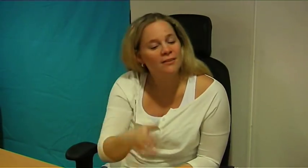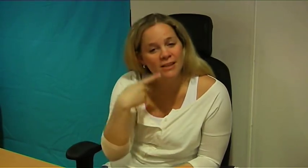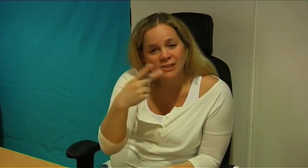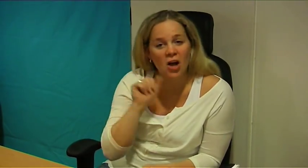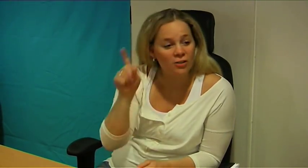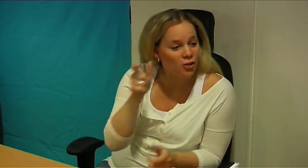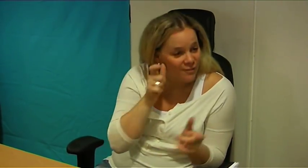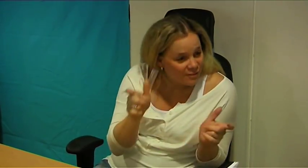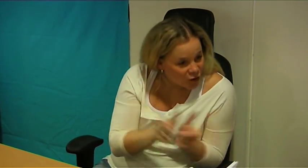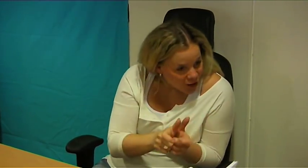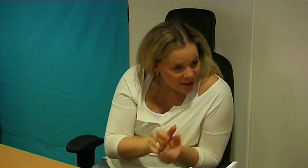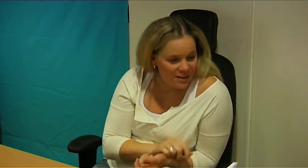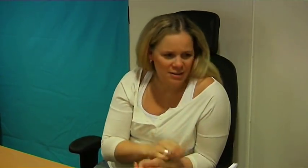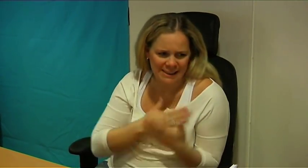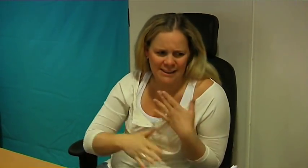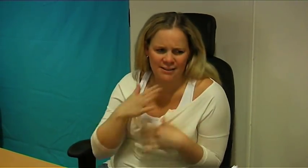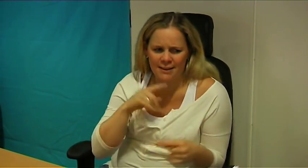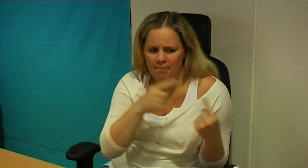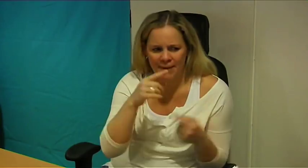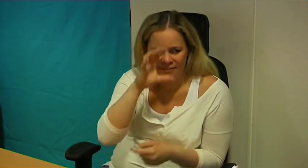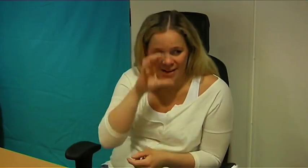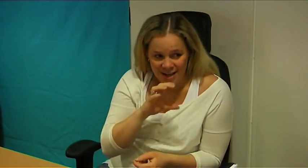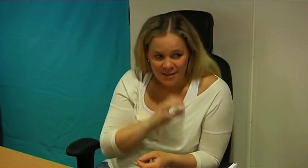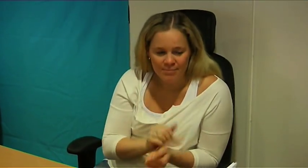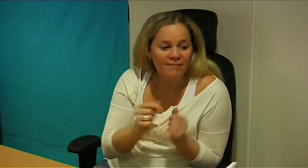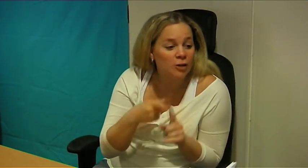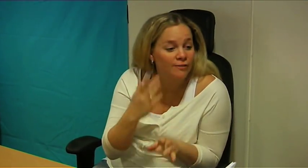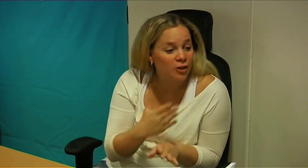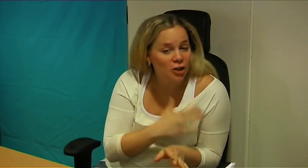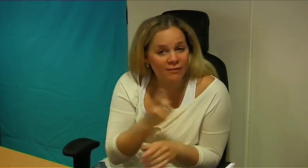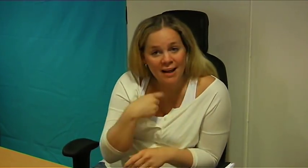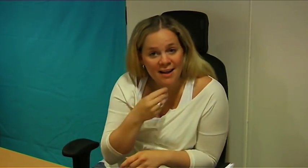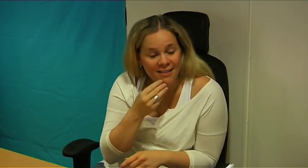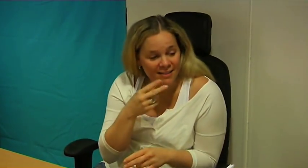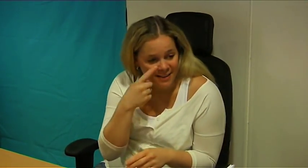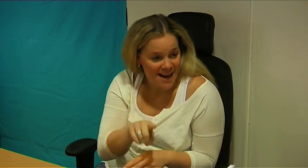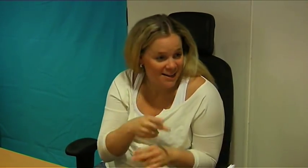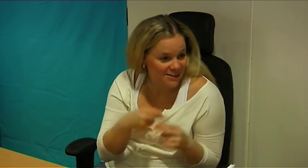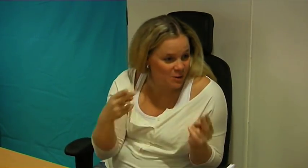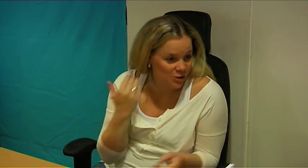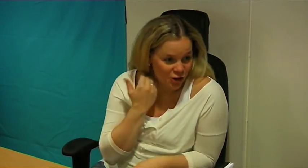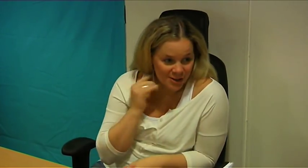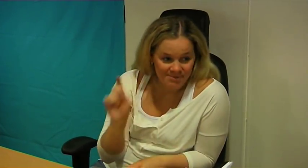We are going to the deaf club where there is an interesting debate night- but first we'll eat at a Thai restaurant in south.